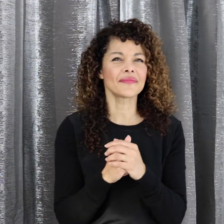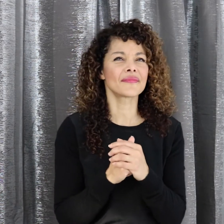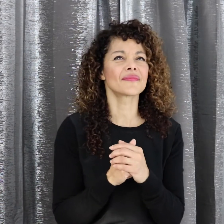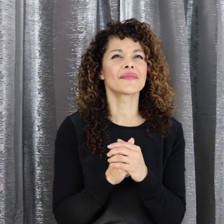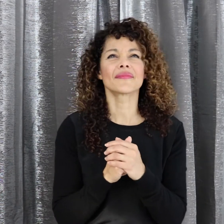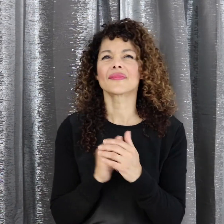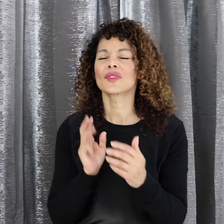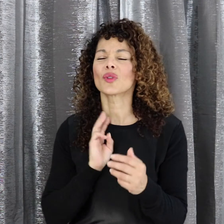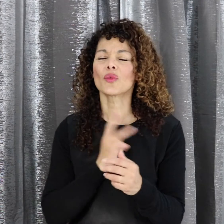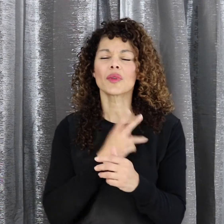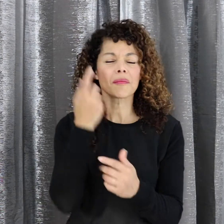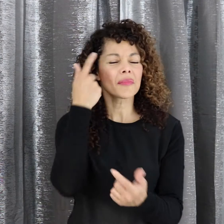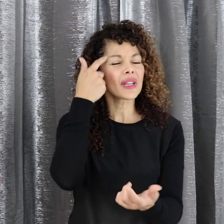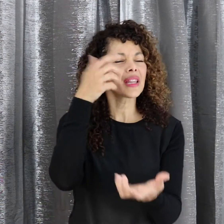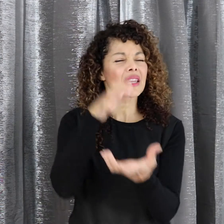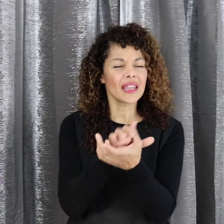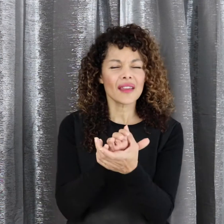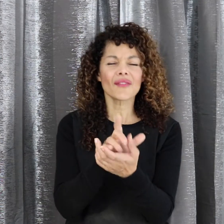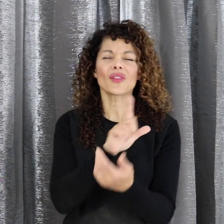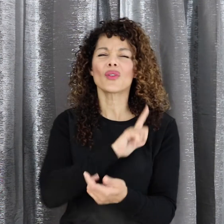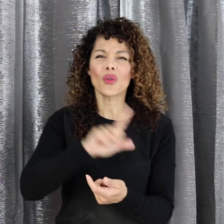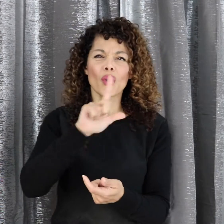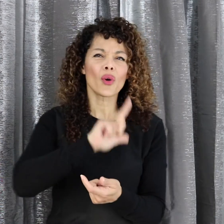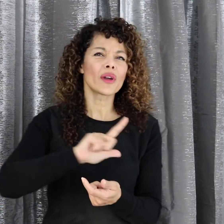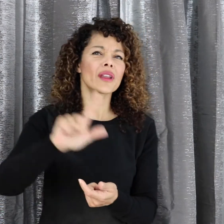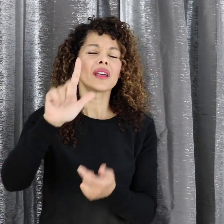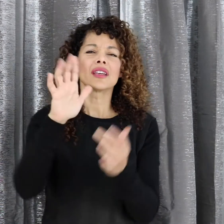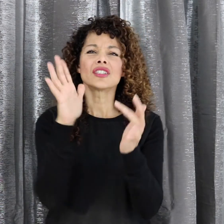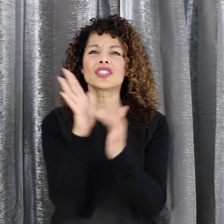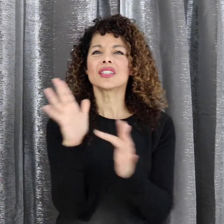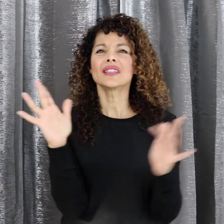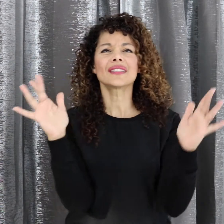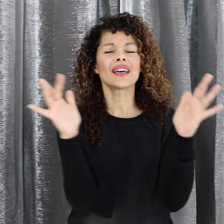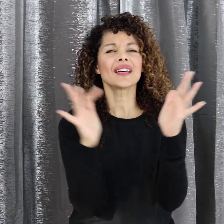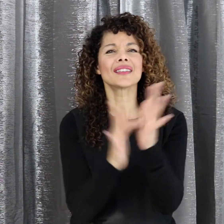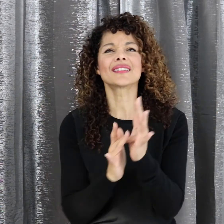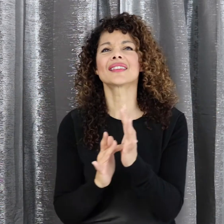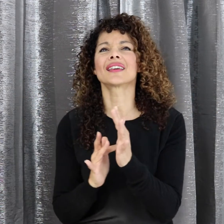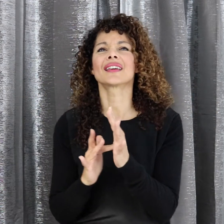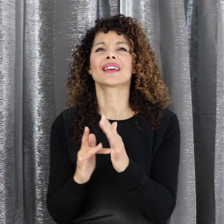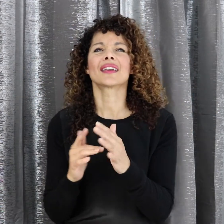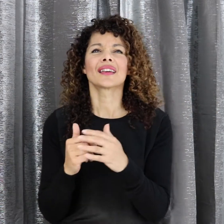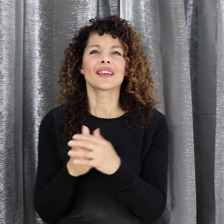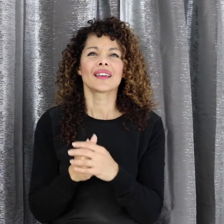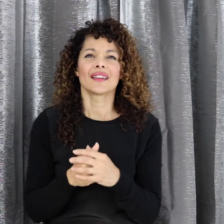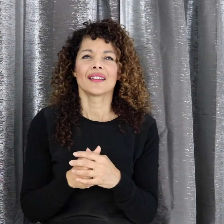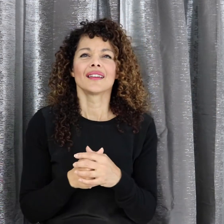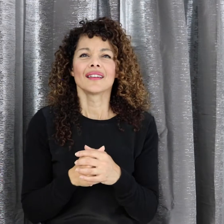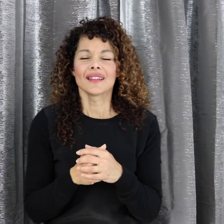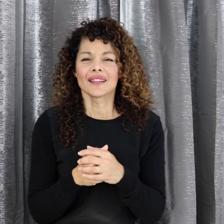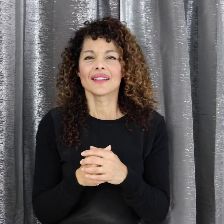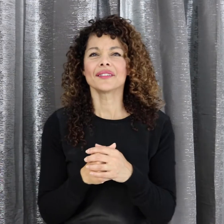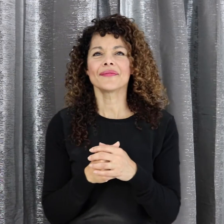We believe it Lord, Jesus.